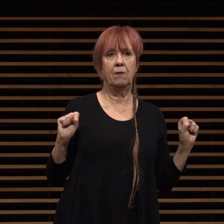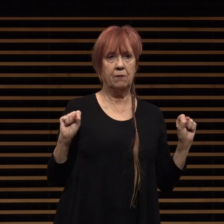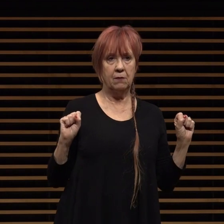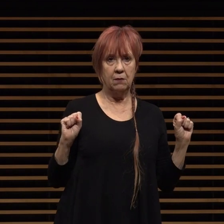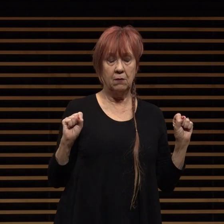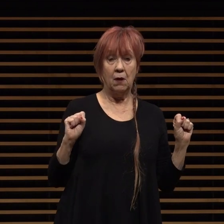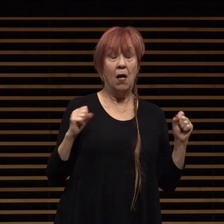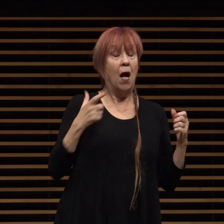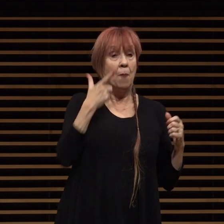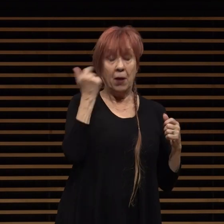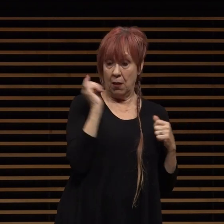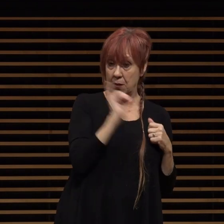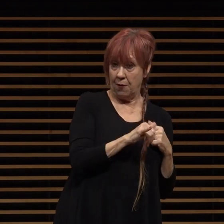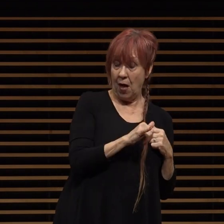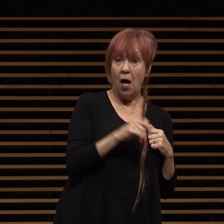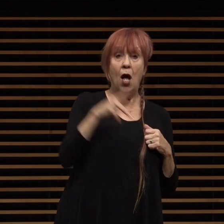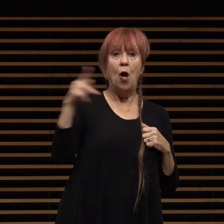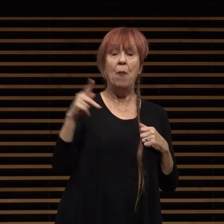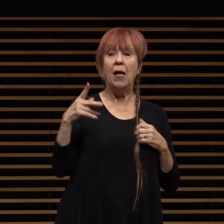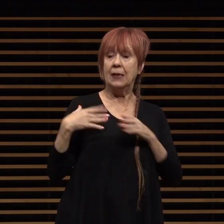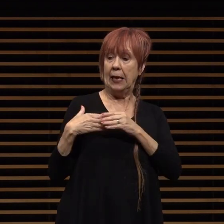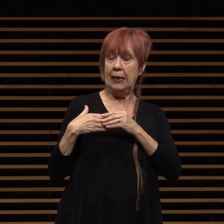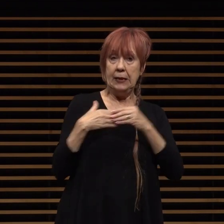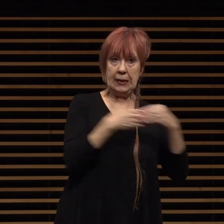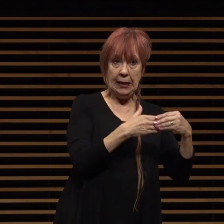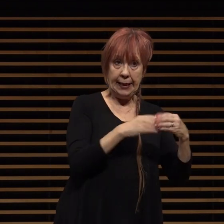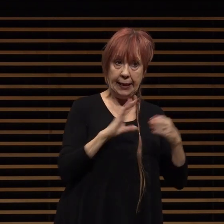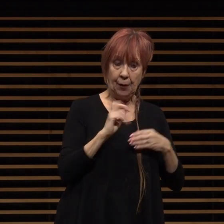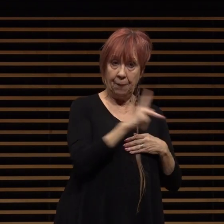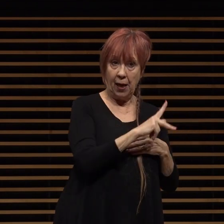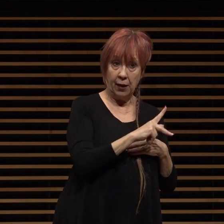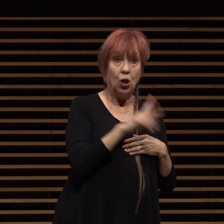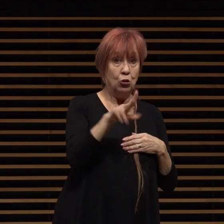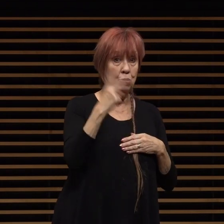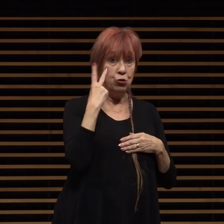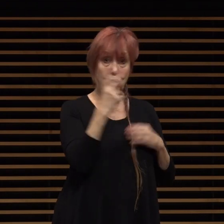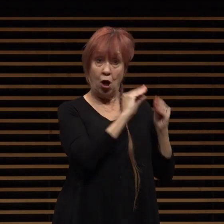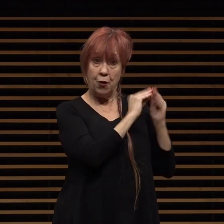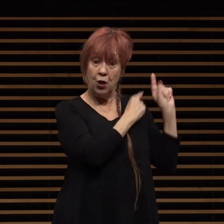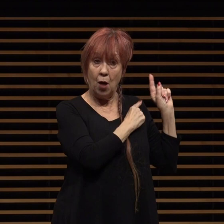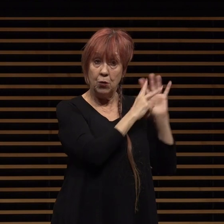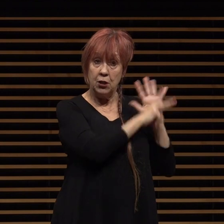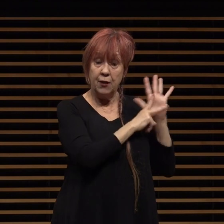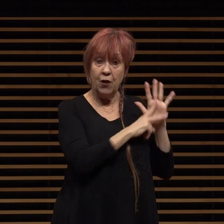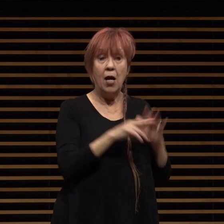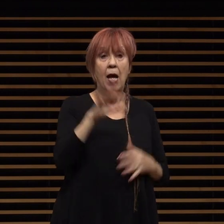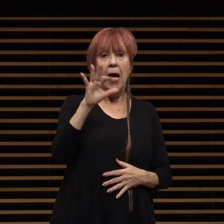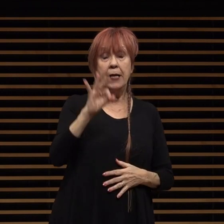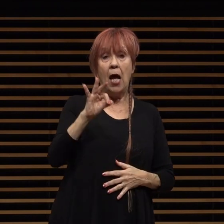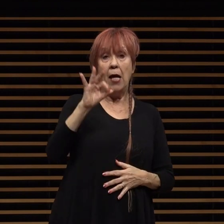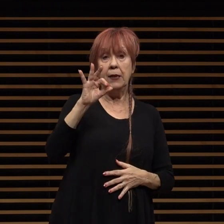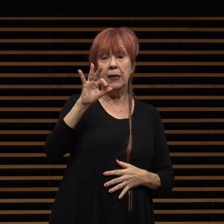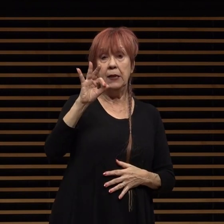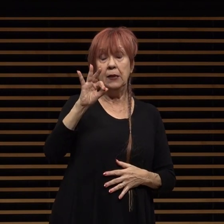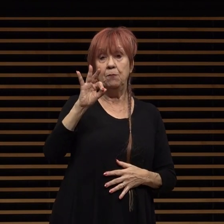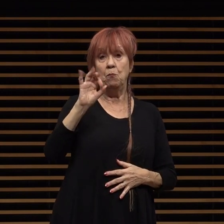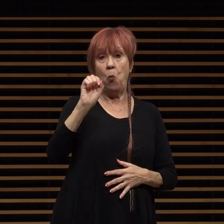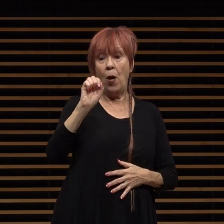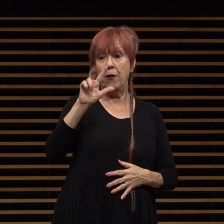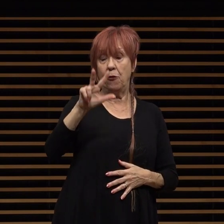pasadena is leading the way back 90 you saw the numbers 99.3 percent of